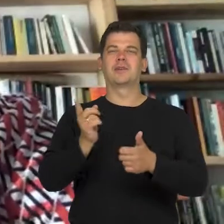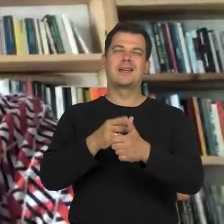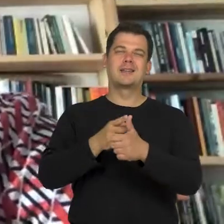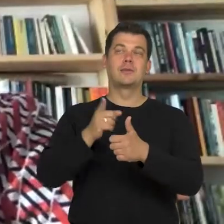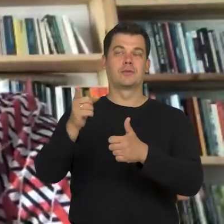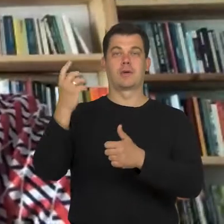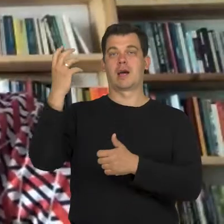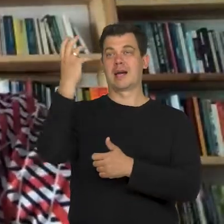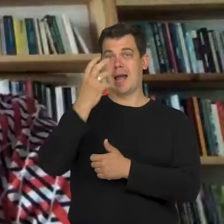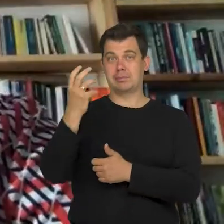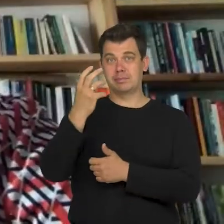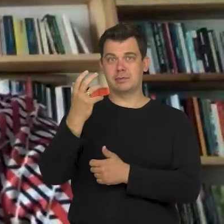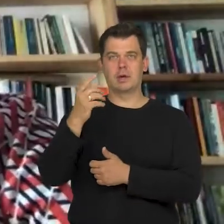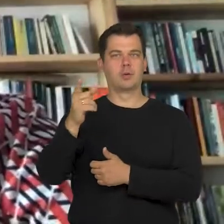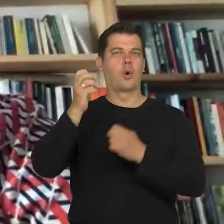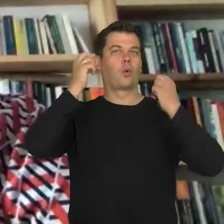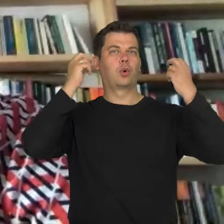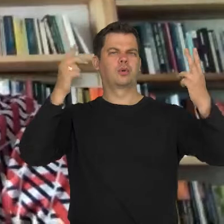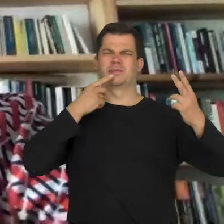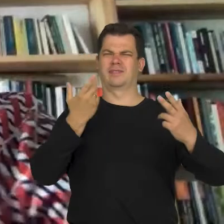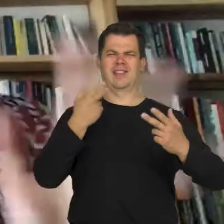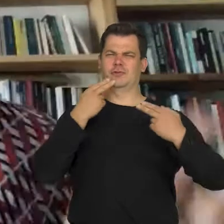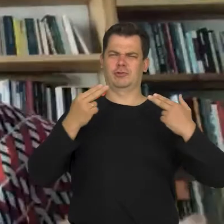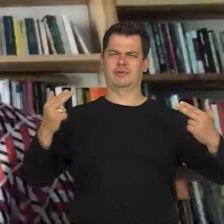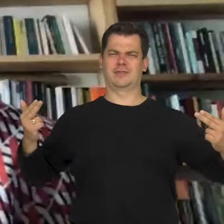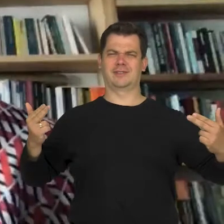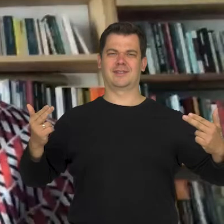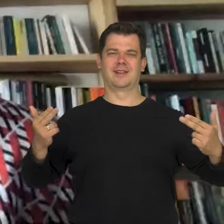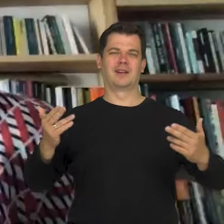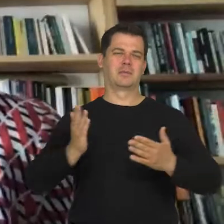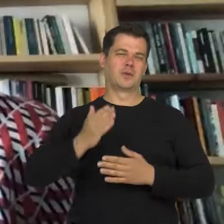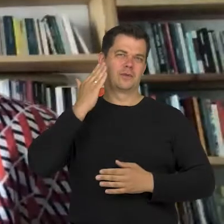staring is perceived culturally as rude even if we know that it's hard to set the border